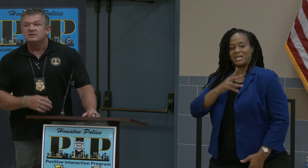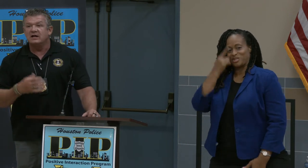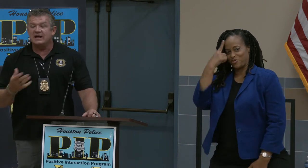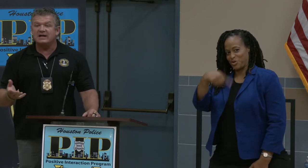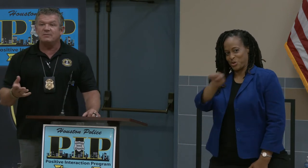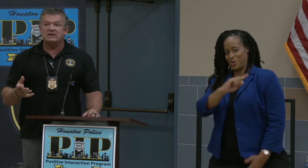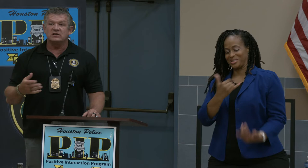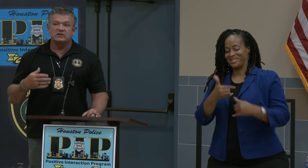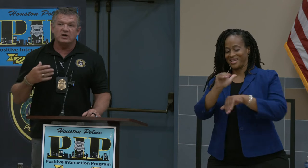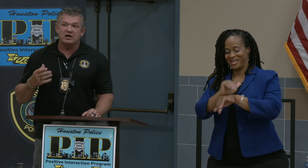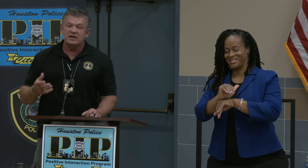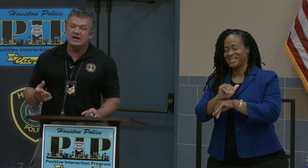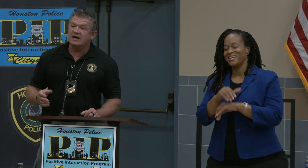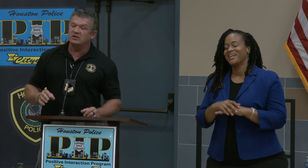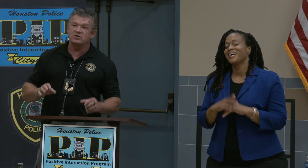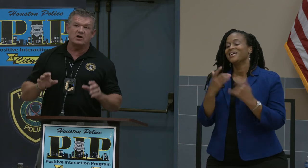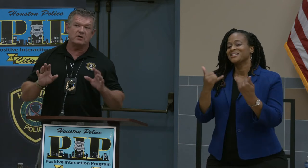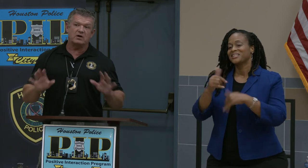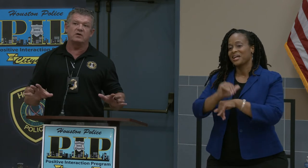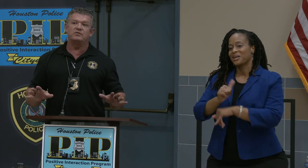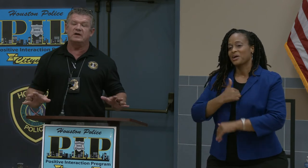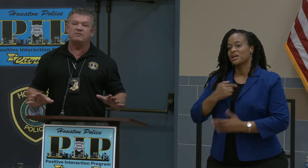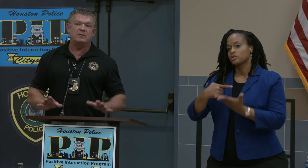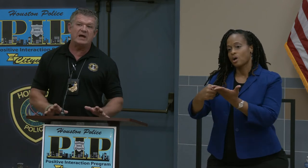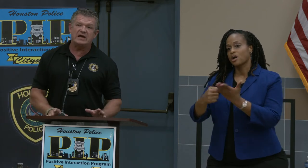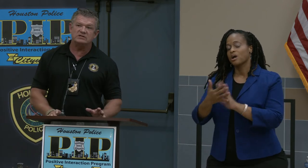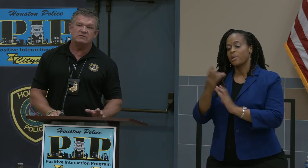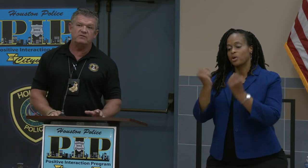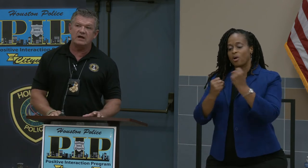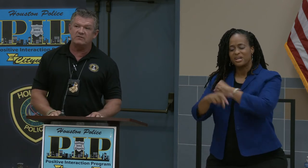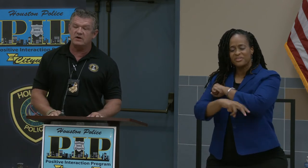Tonight I can talk about automatic though theft, my passion for everybody. I've been